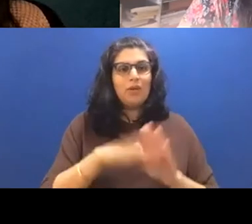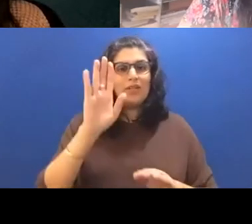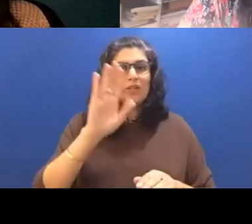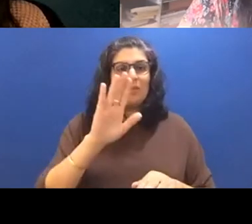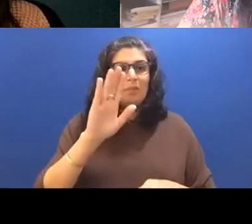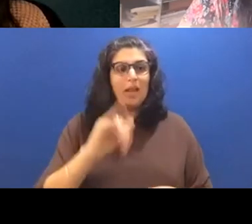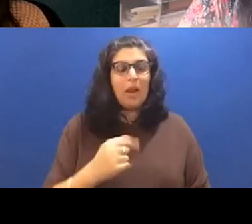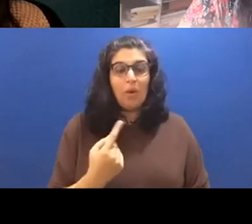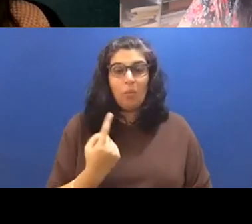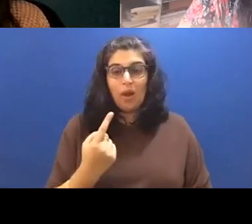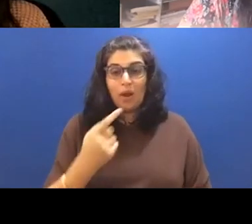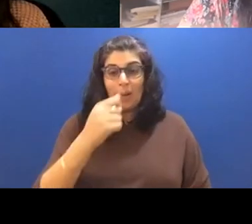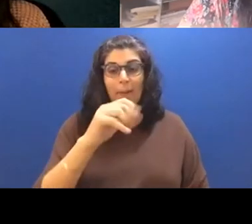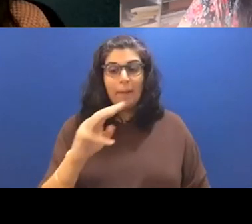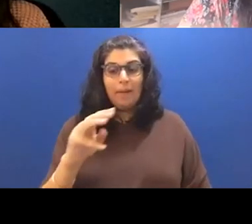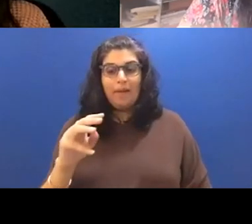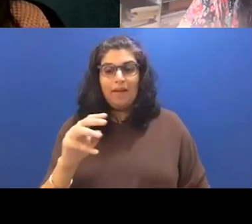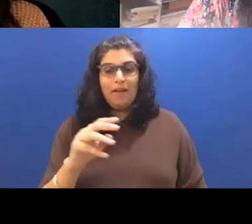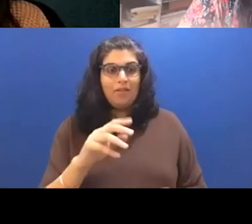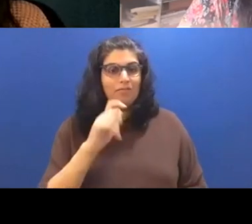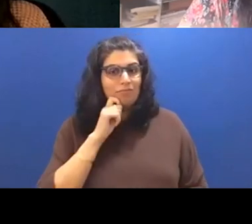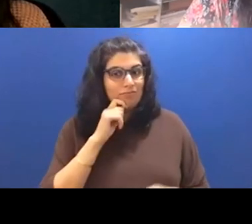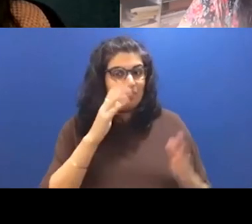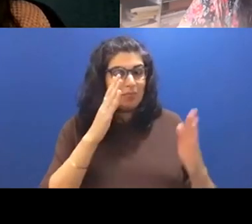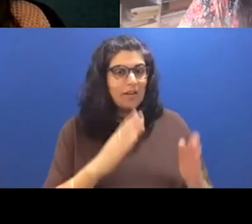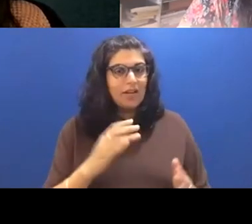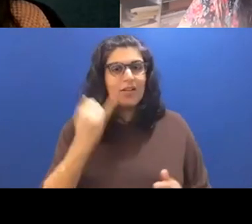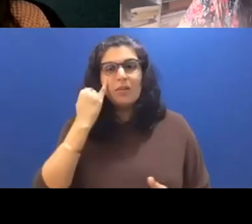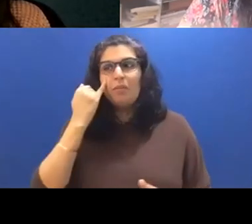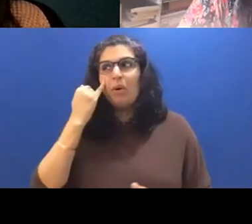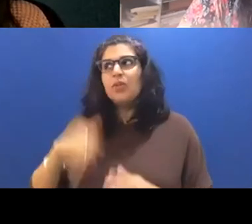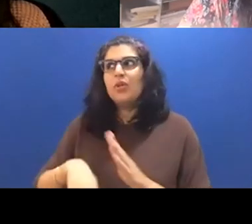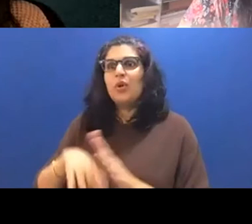Willow wonders, like would it be different if she grew up with a parent who like was